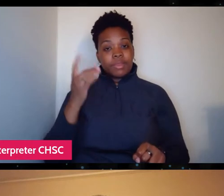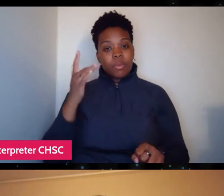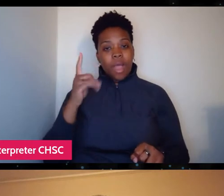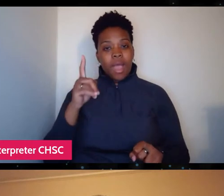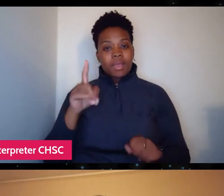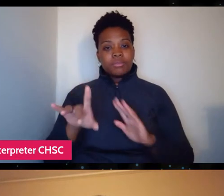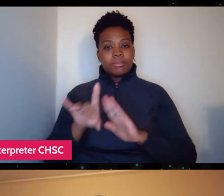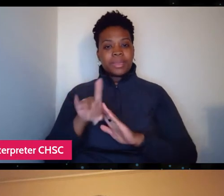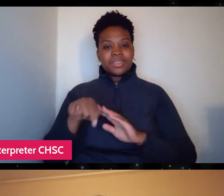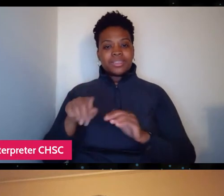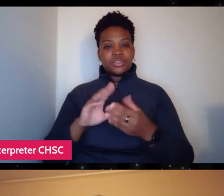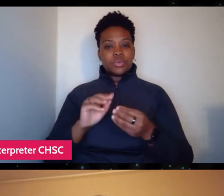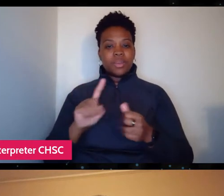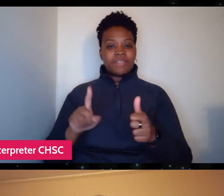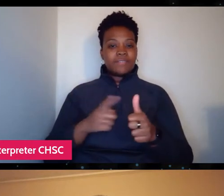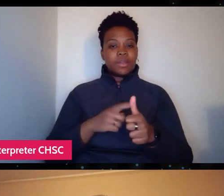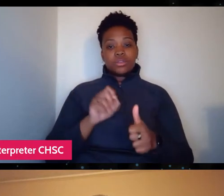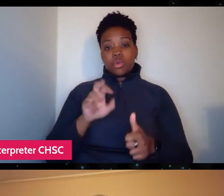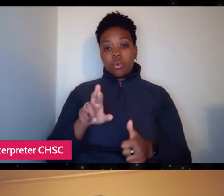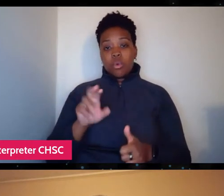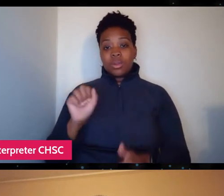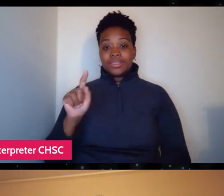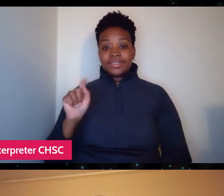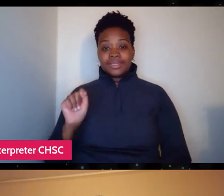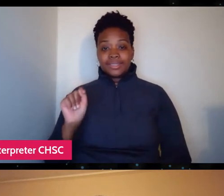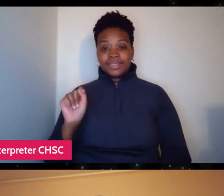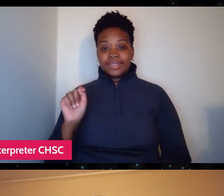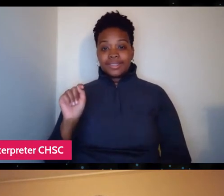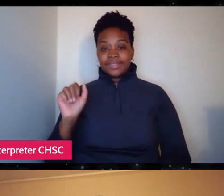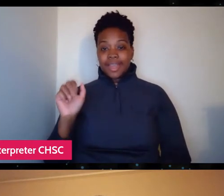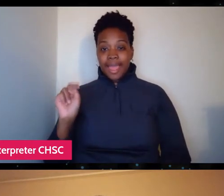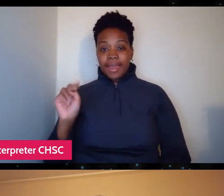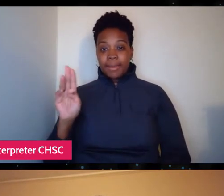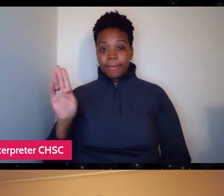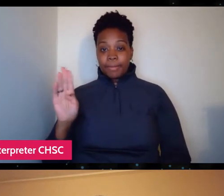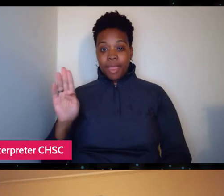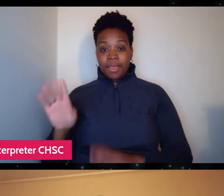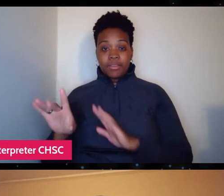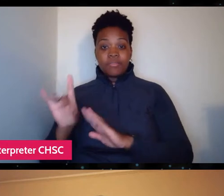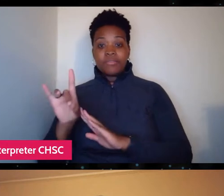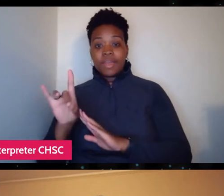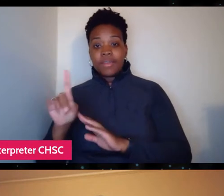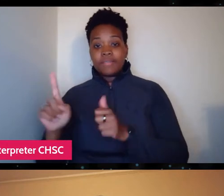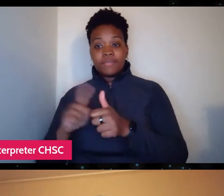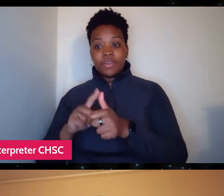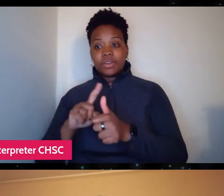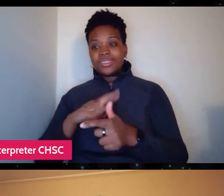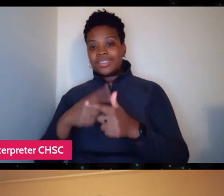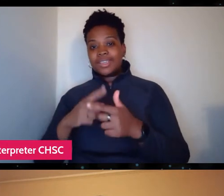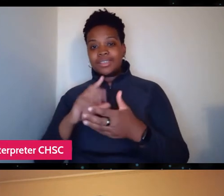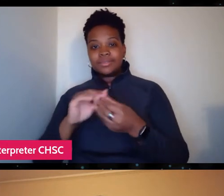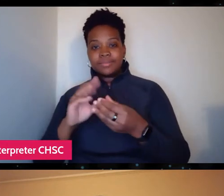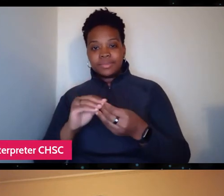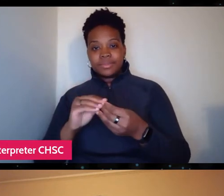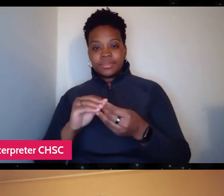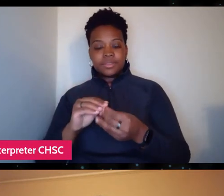or did you find Stan Brock first and then, of course, have to tell his story? What sort of came first in both of your worlds?